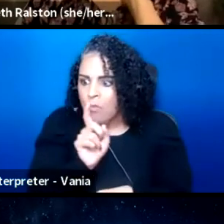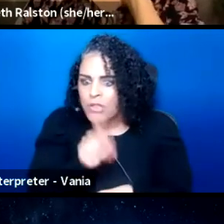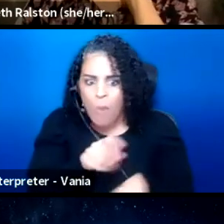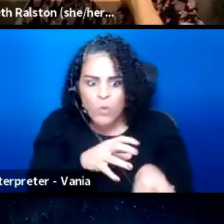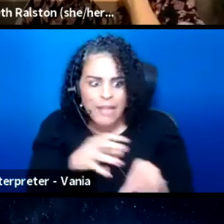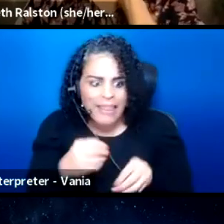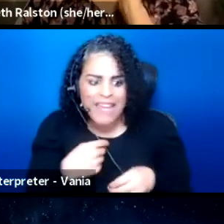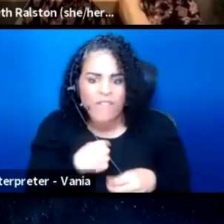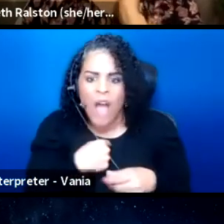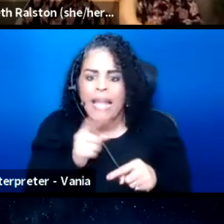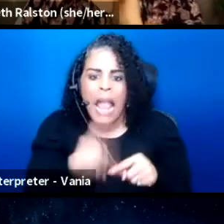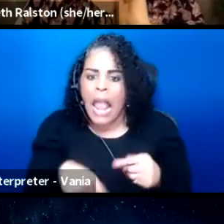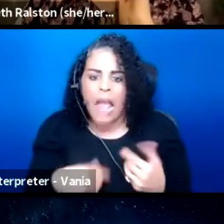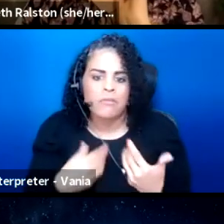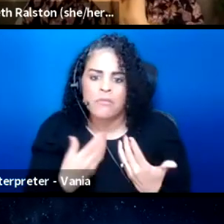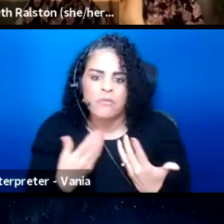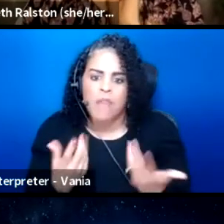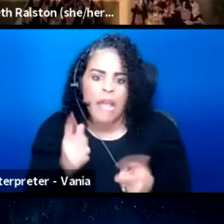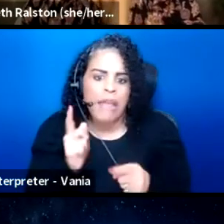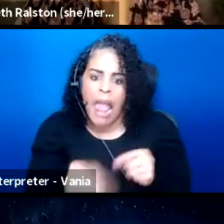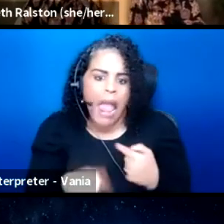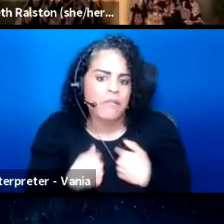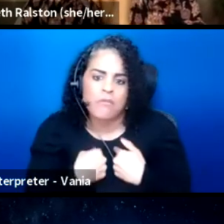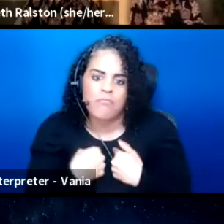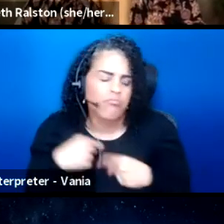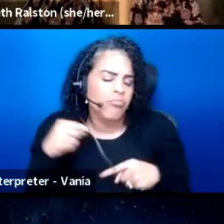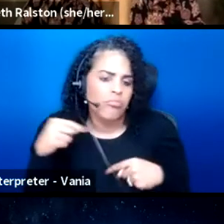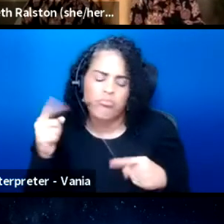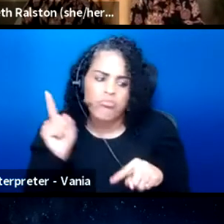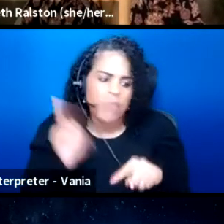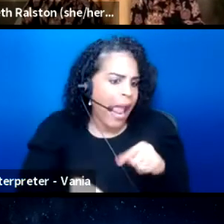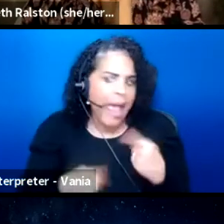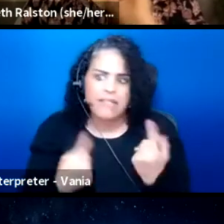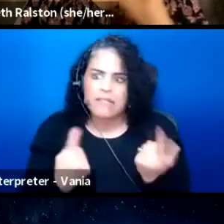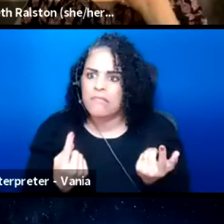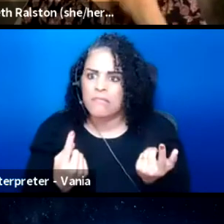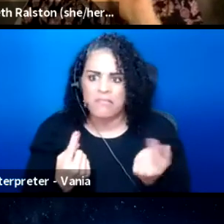I just can't, you know, you just can't, and having access